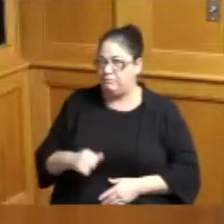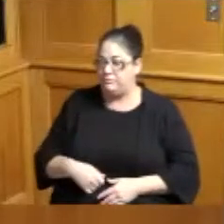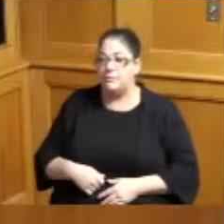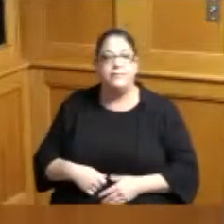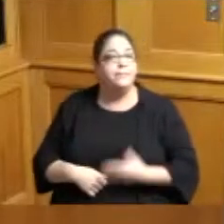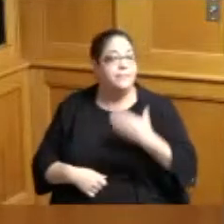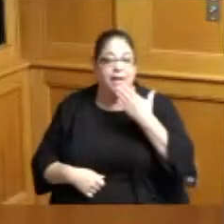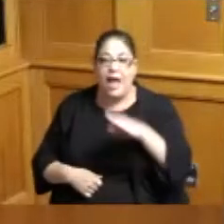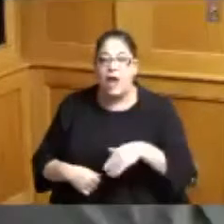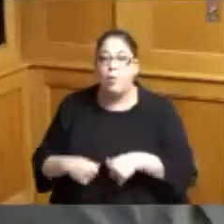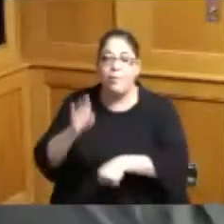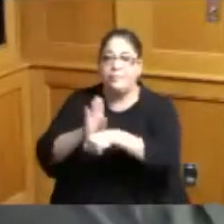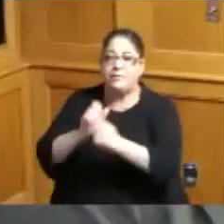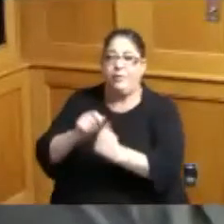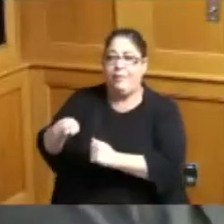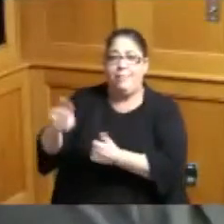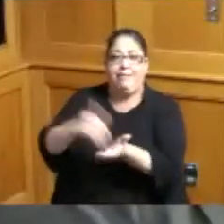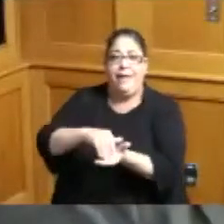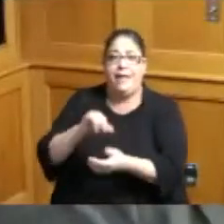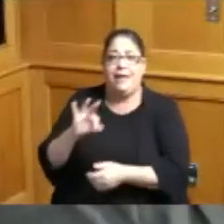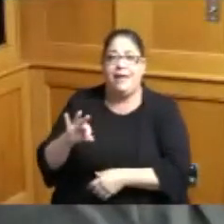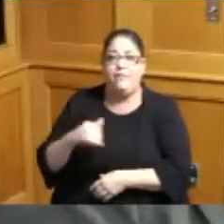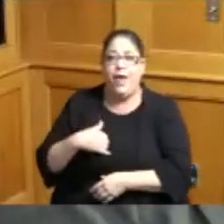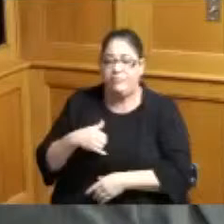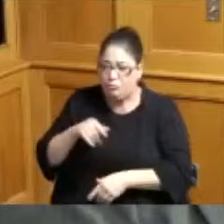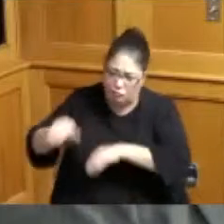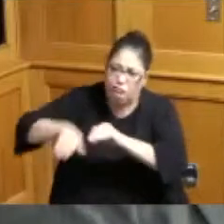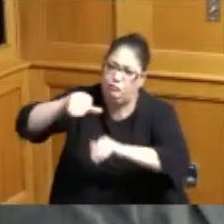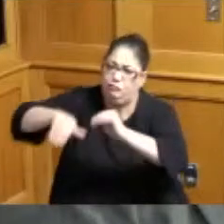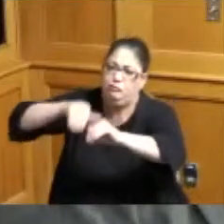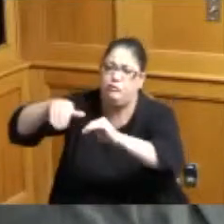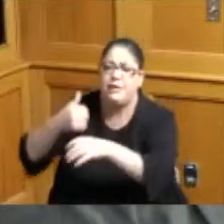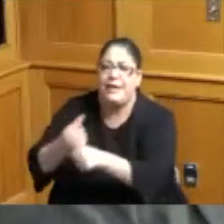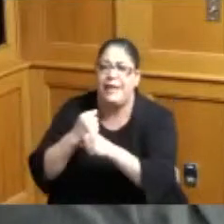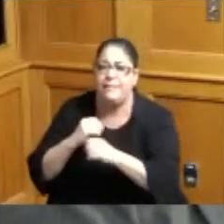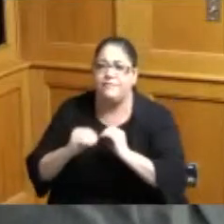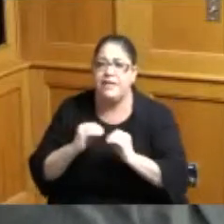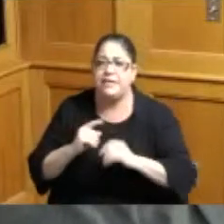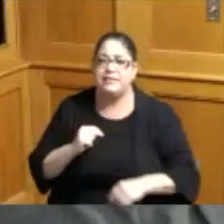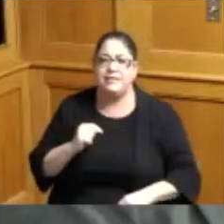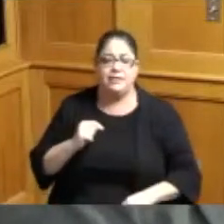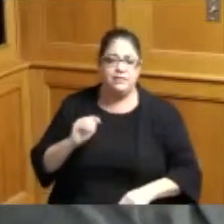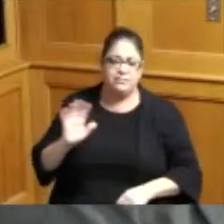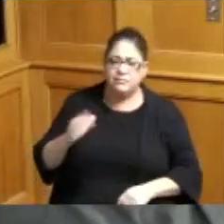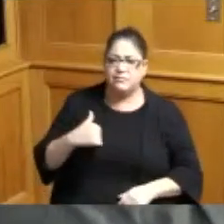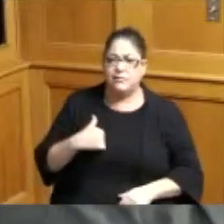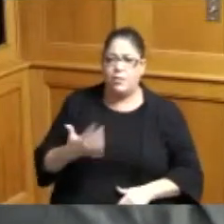don't want to do any business with them again if we got the Bulldog them to get our stuff right so